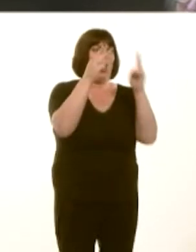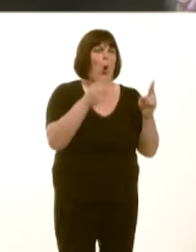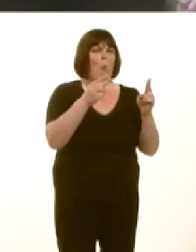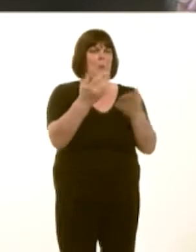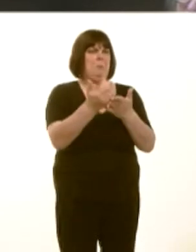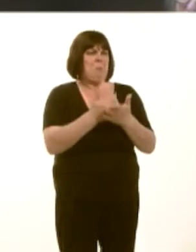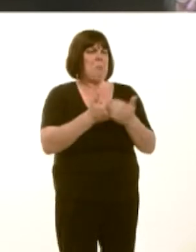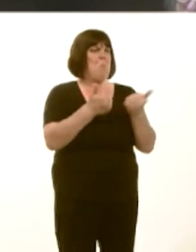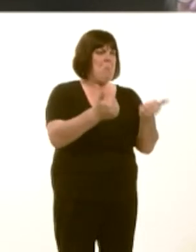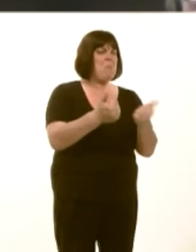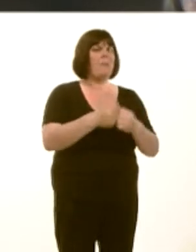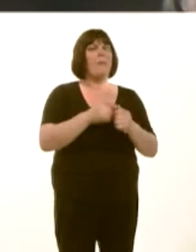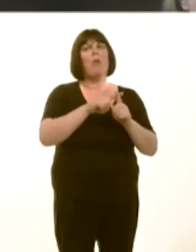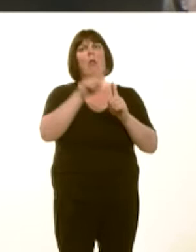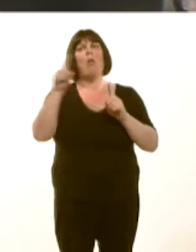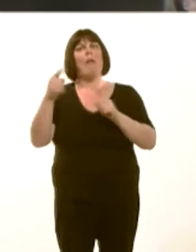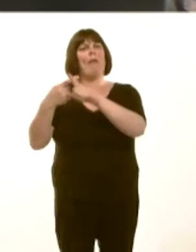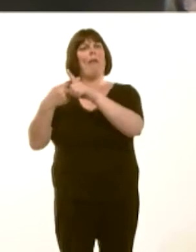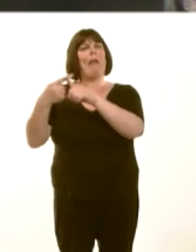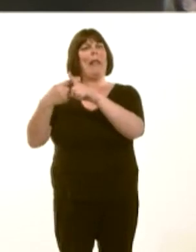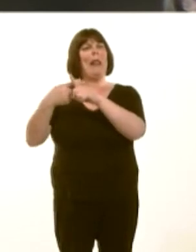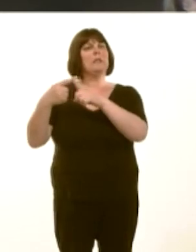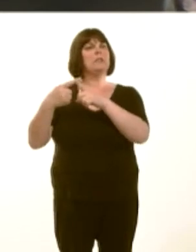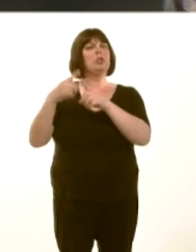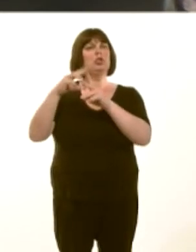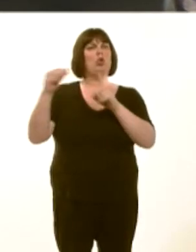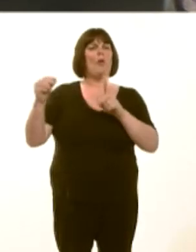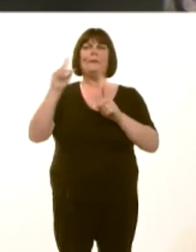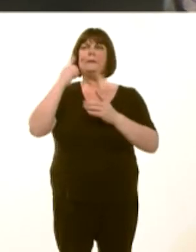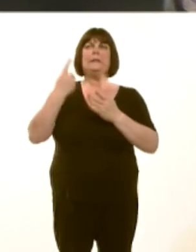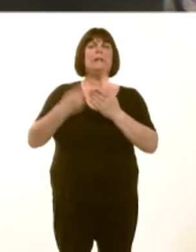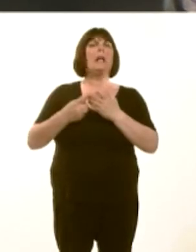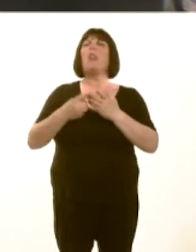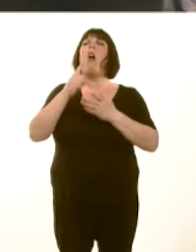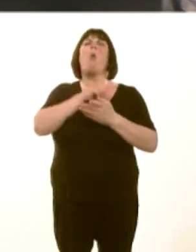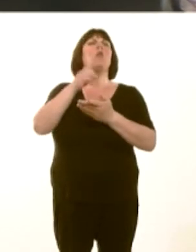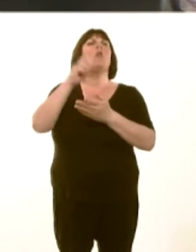Across the border, the Tories are planning to, once again, devastate social housing stocks by selling them off cheap.